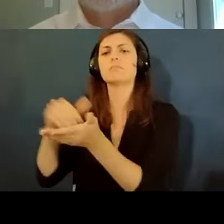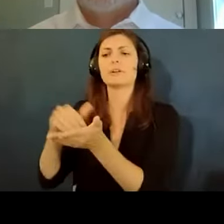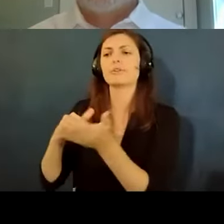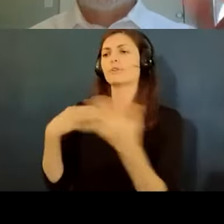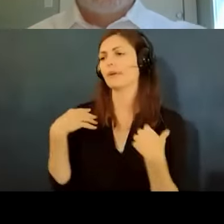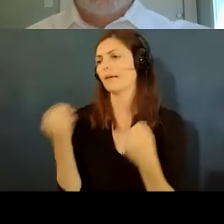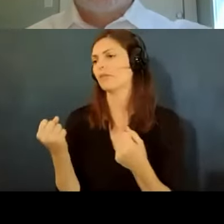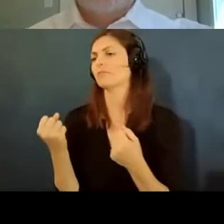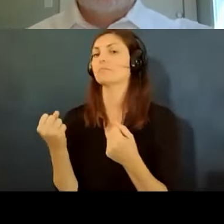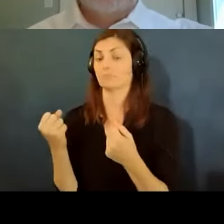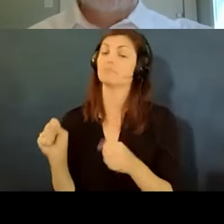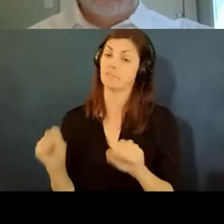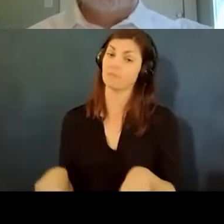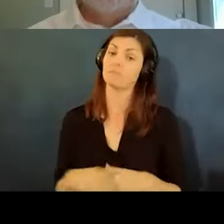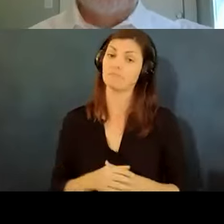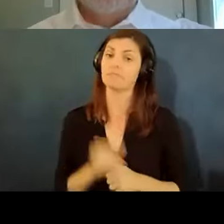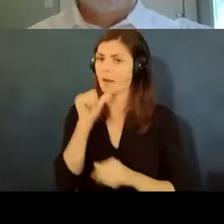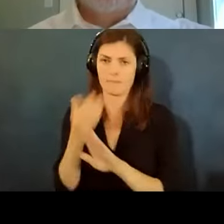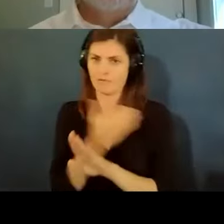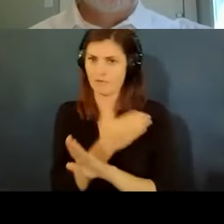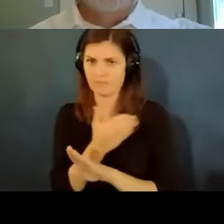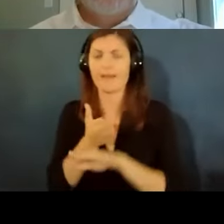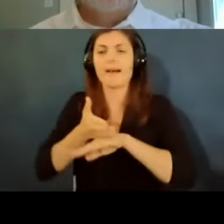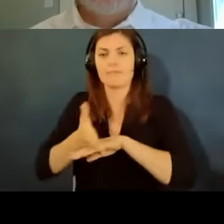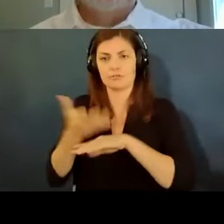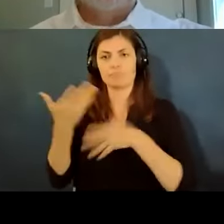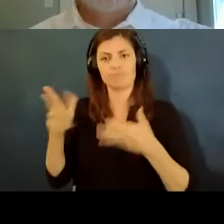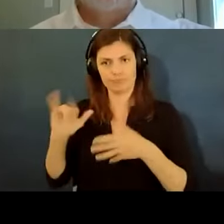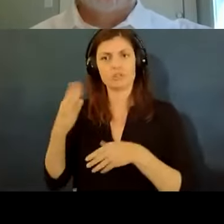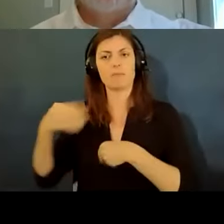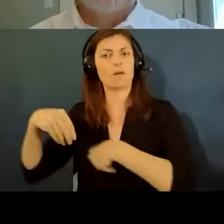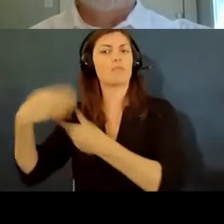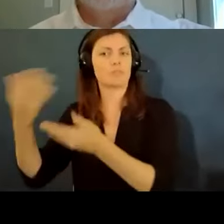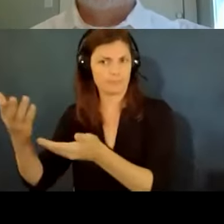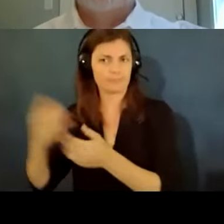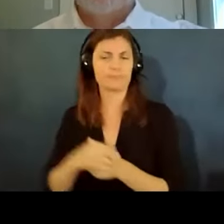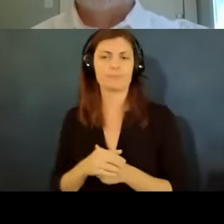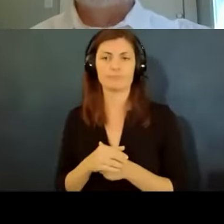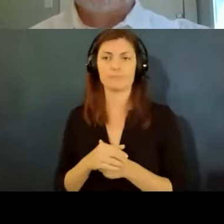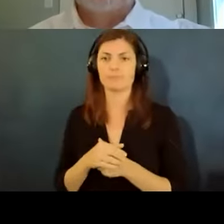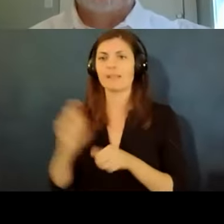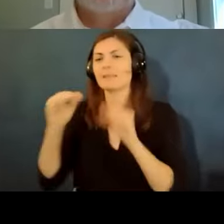um and you have to keep it confidential and you have to ask of it of everybody who's who's uh